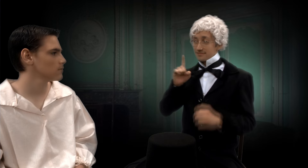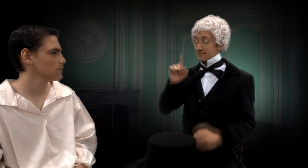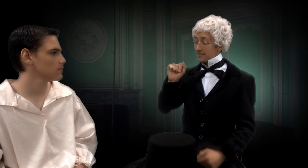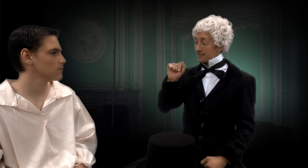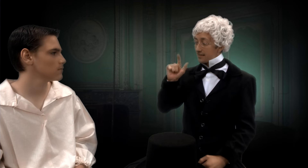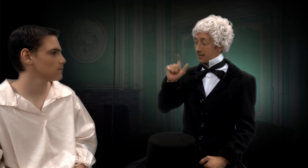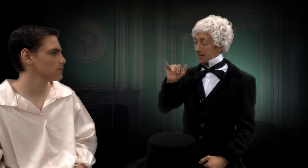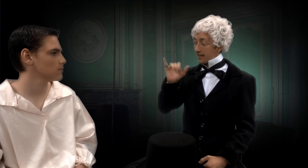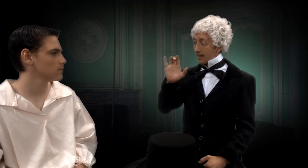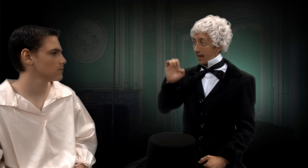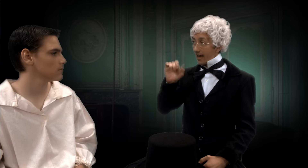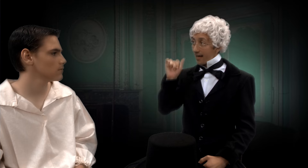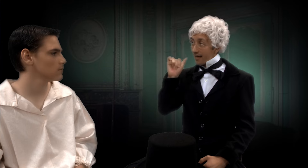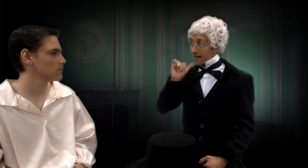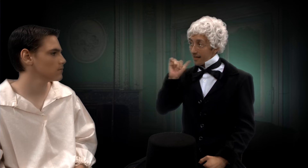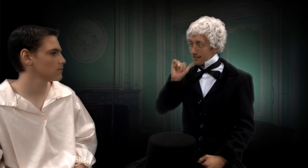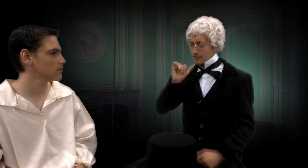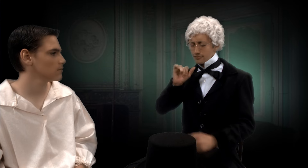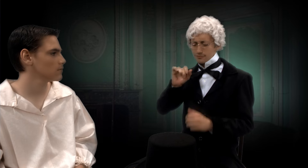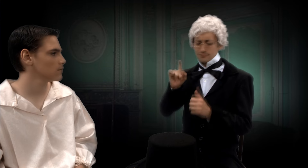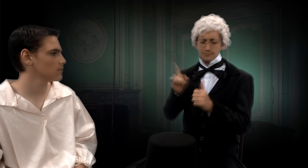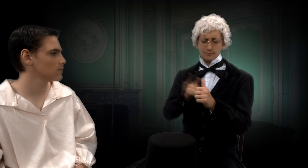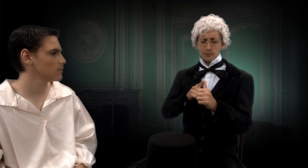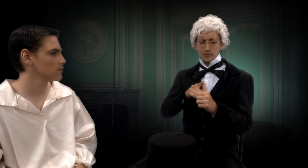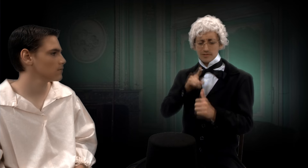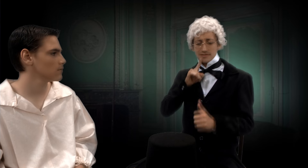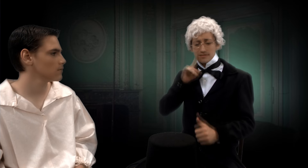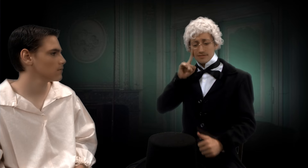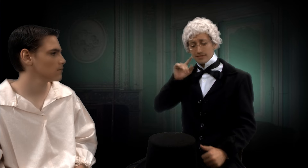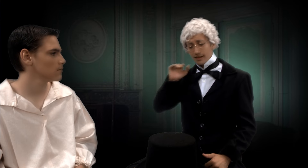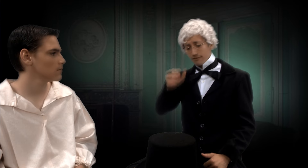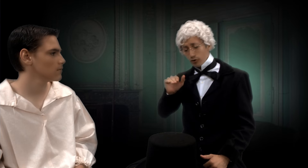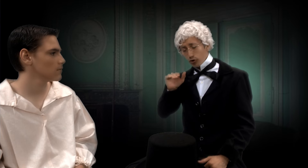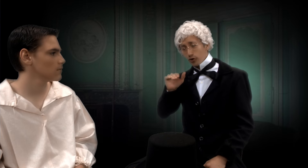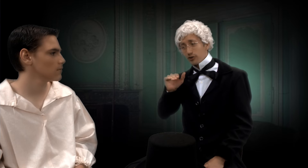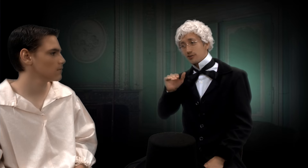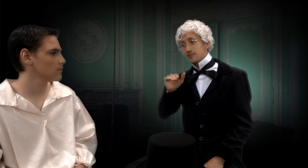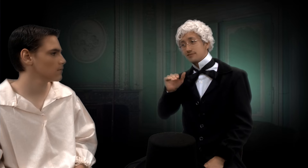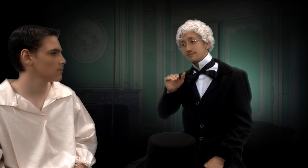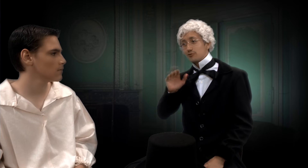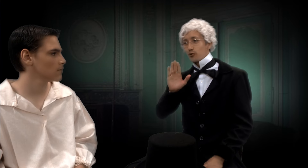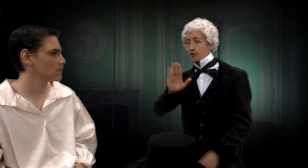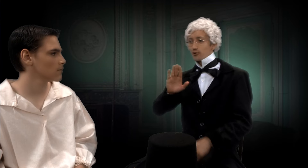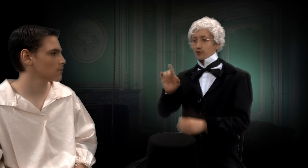Alice was my first deaf student.